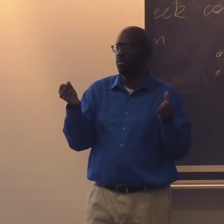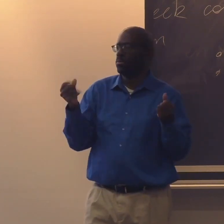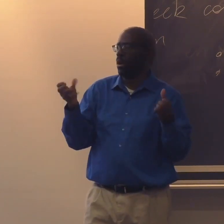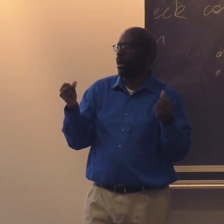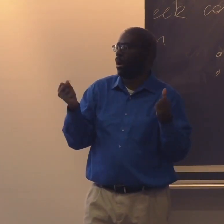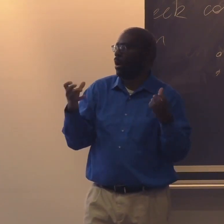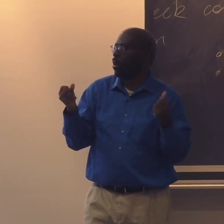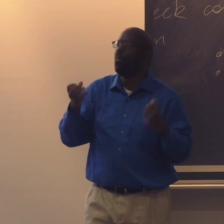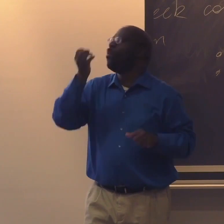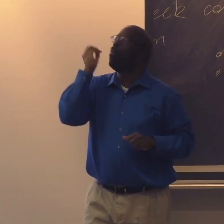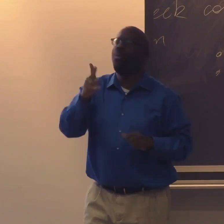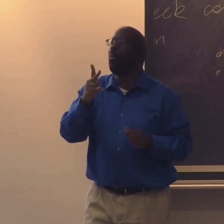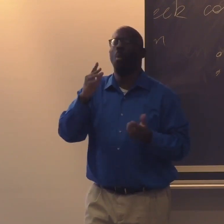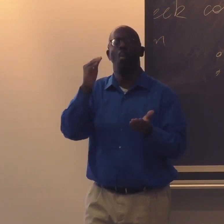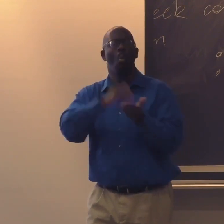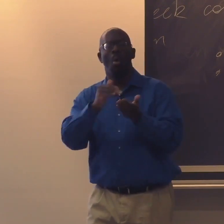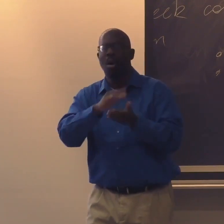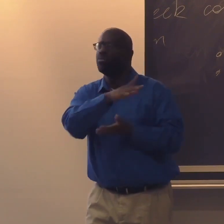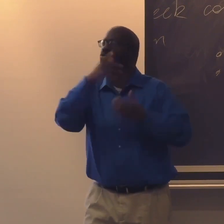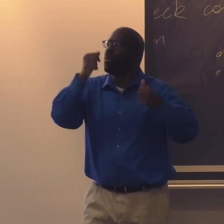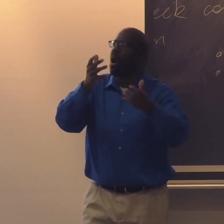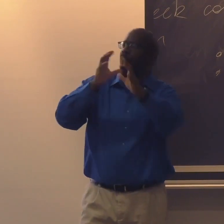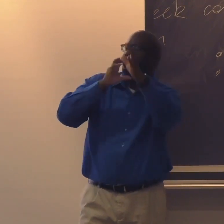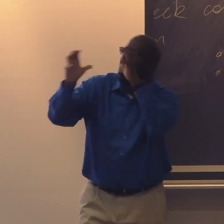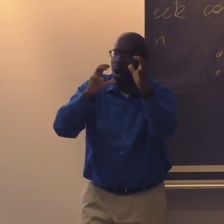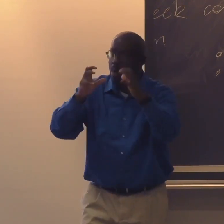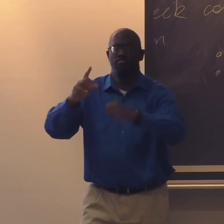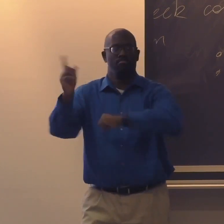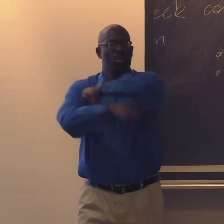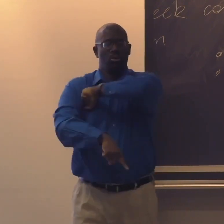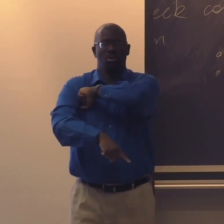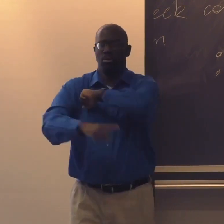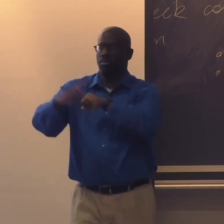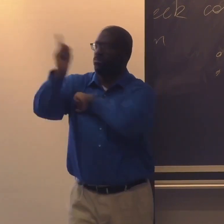And historically, Black deaf children have been criticized for their signing.